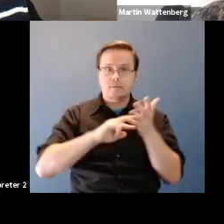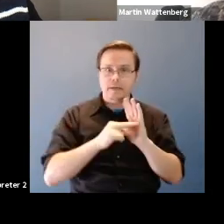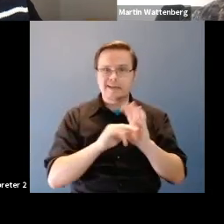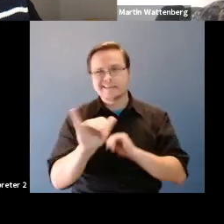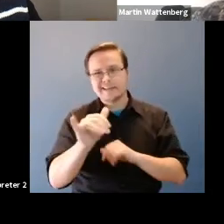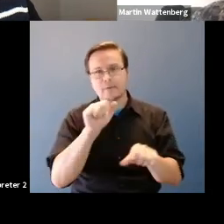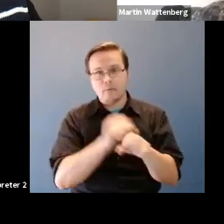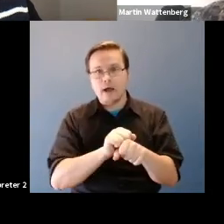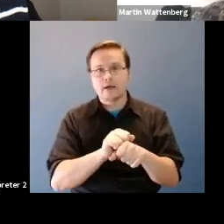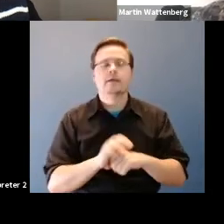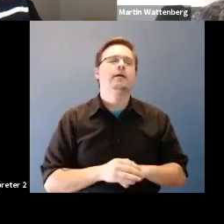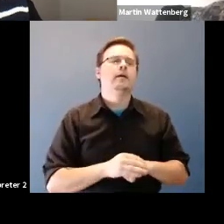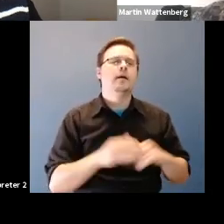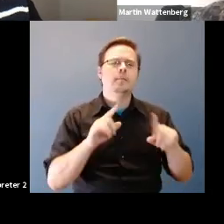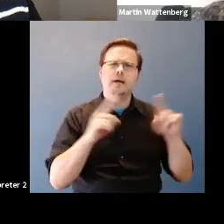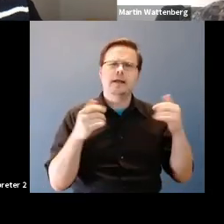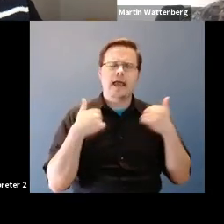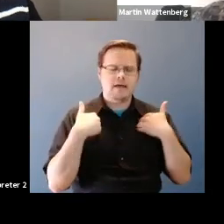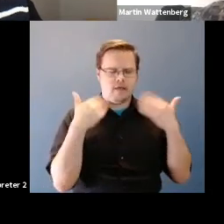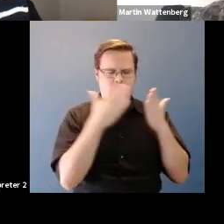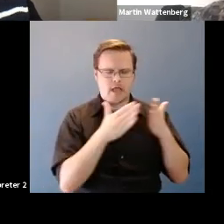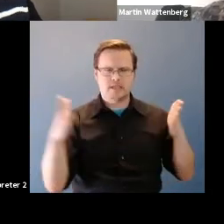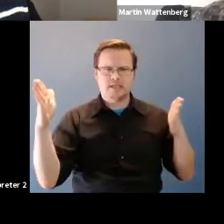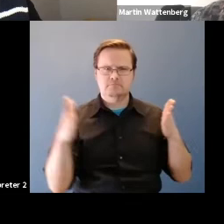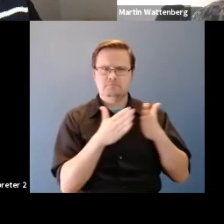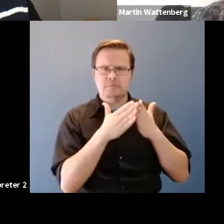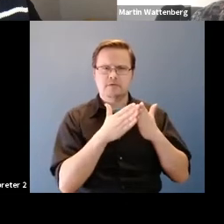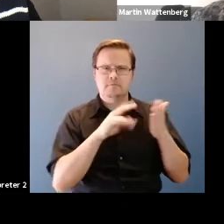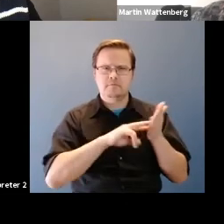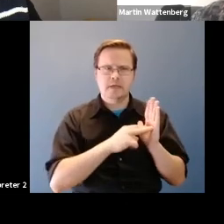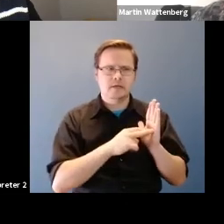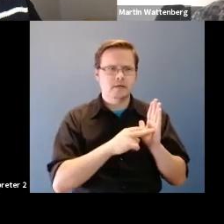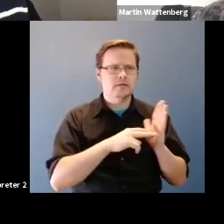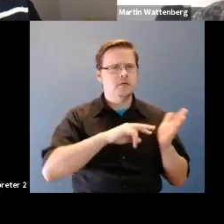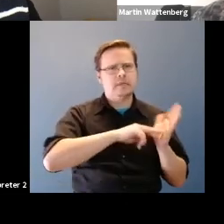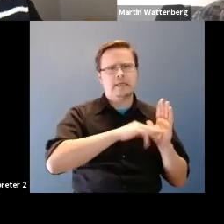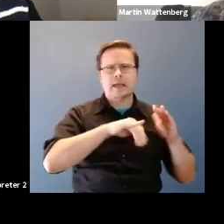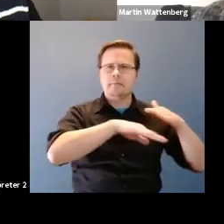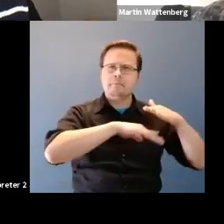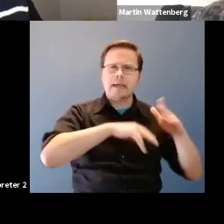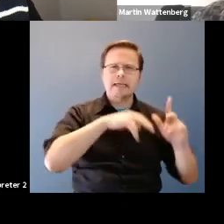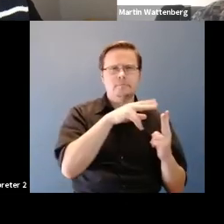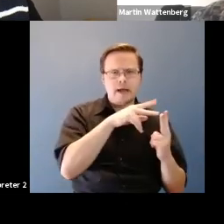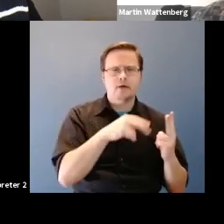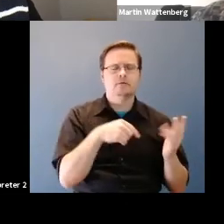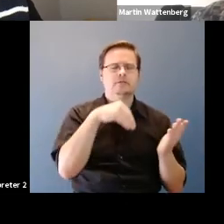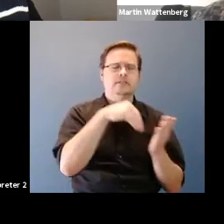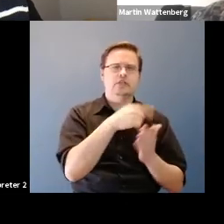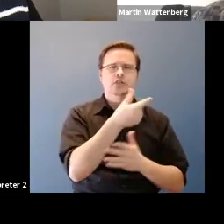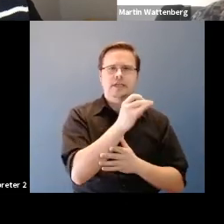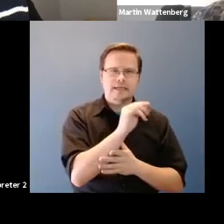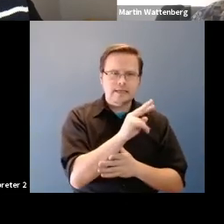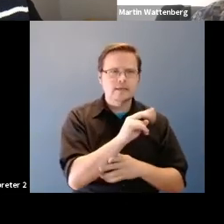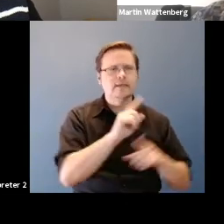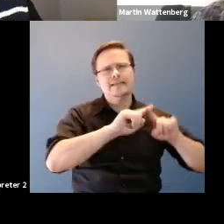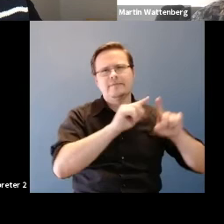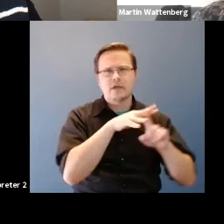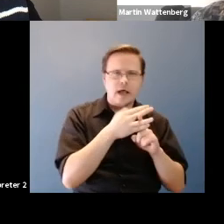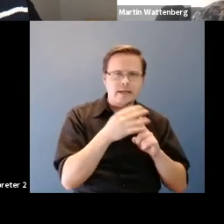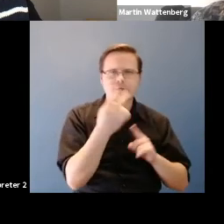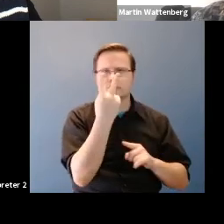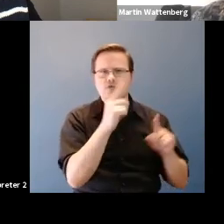Martin Wattenberg: But it has kind of a spectrum, and you can go from things that are like base pairs you know this is genetics, you can see there's different contexts, have just two items and then there's this kind of.